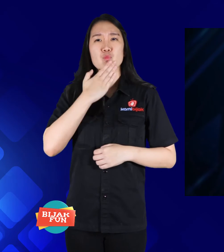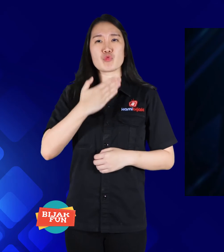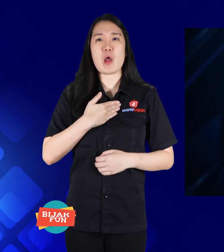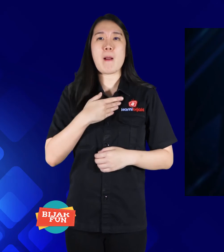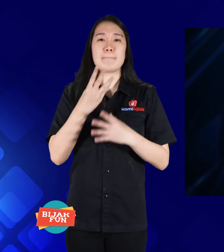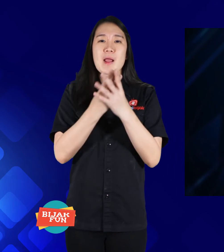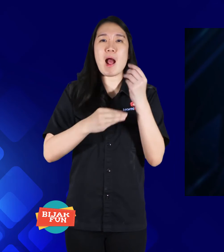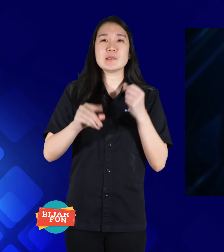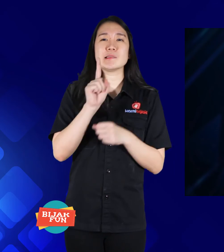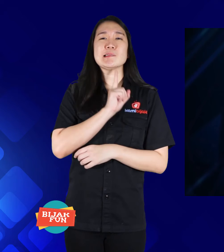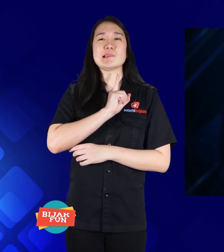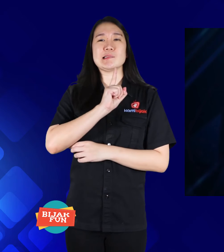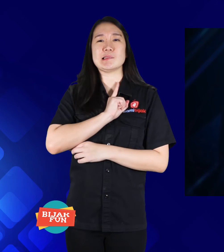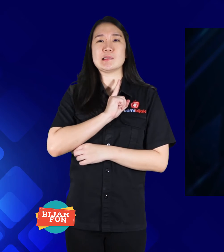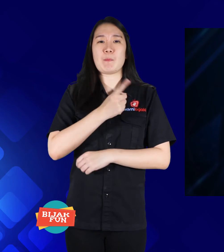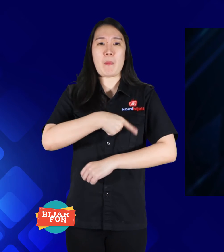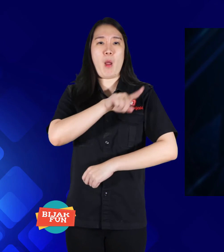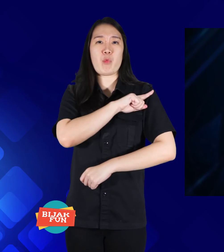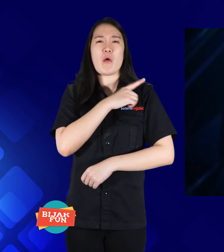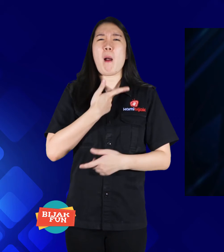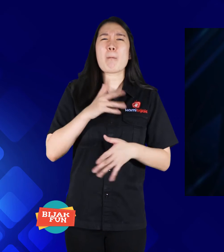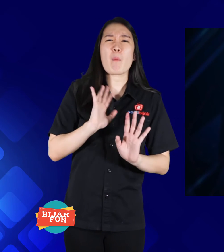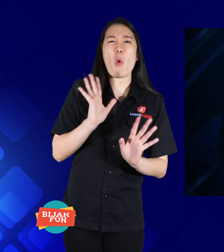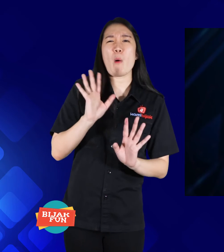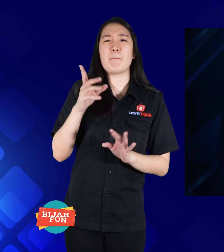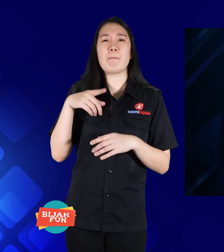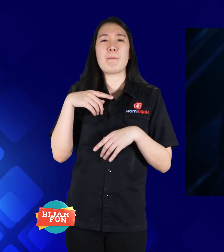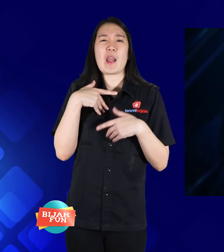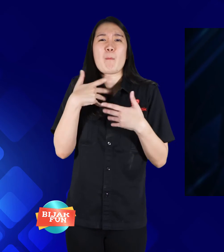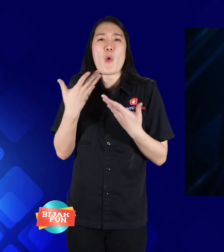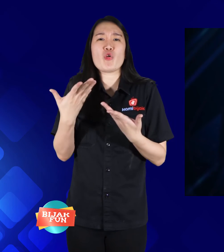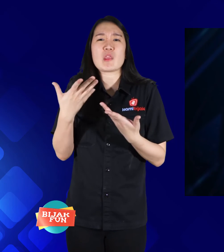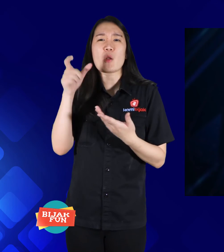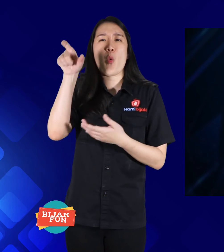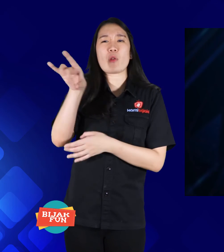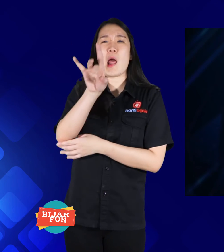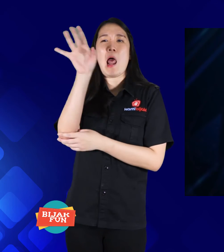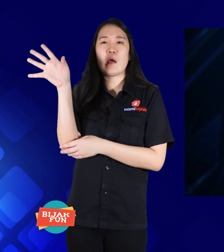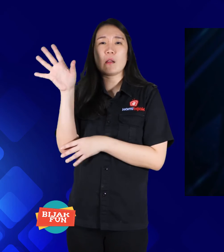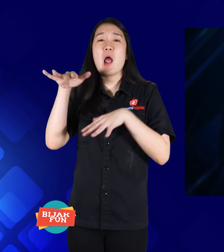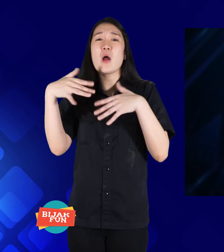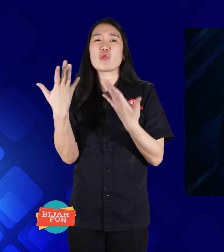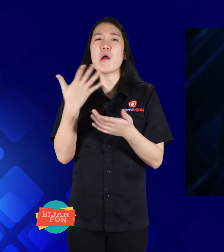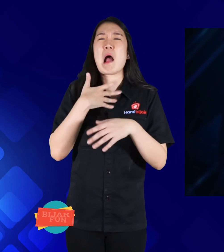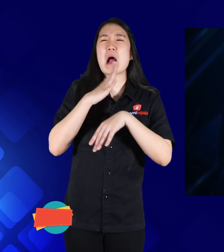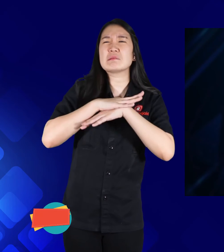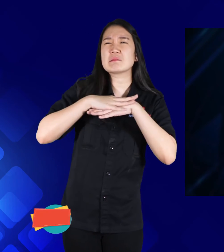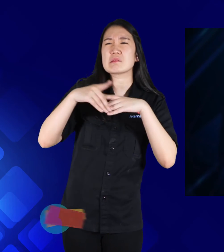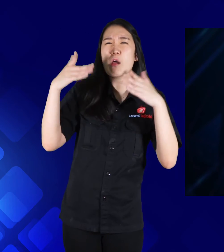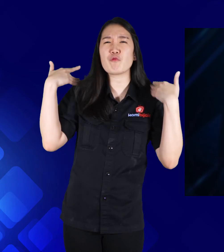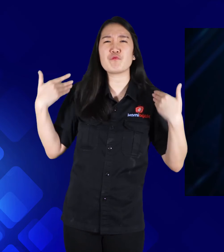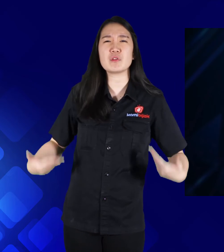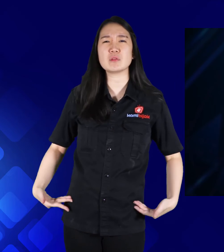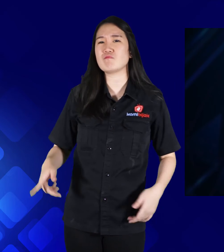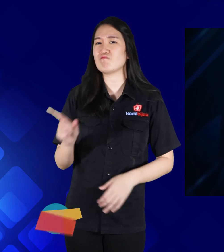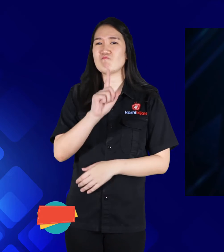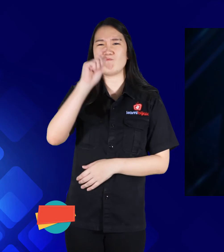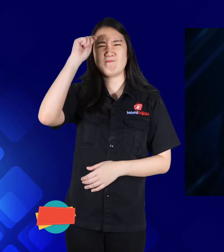have their own income and have the ability or not troublesome others who pity because of the physical.